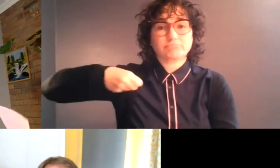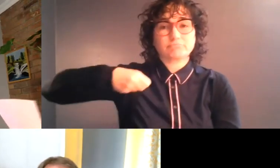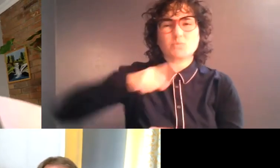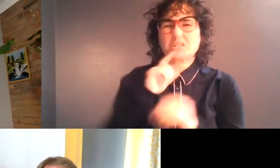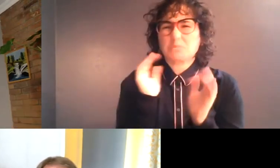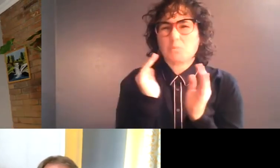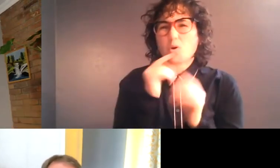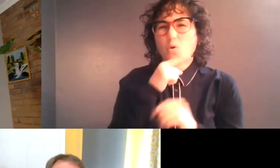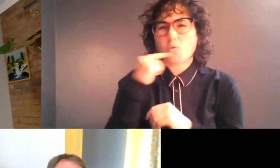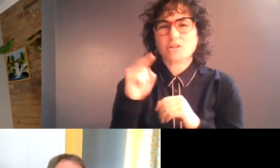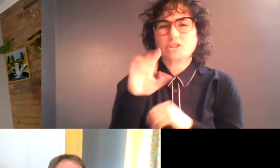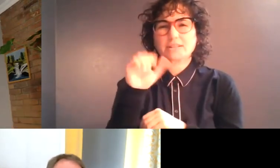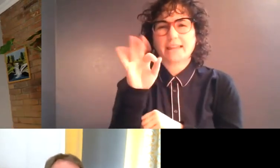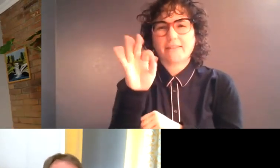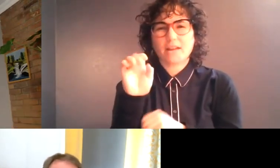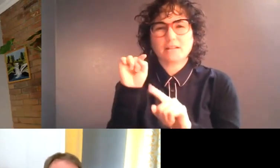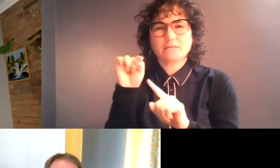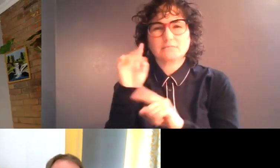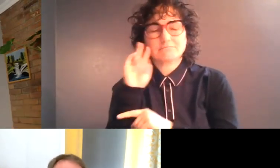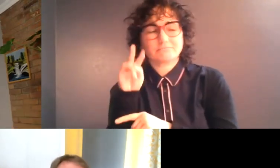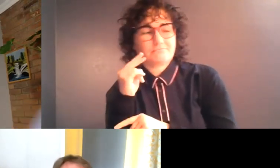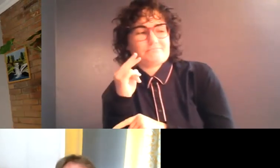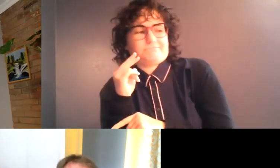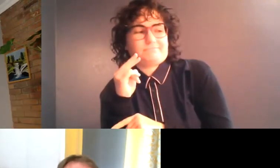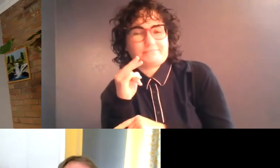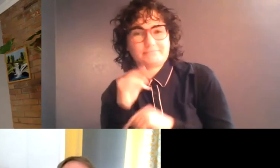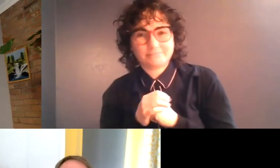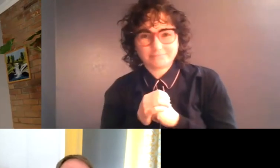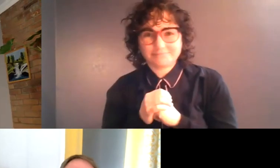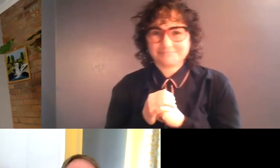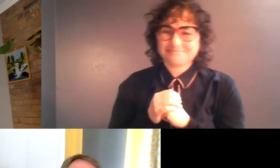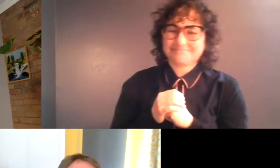turns and smirks at him. >> JASON: [chuckle] I've been with these guys